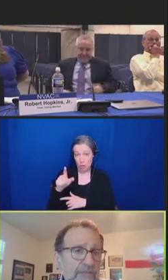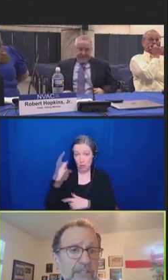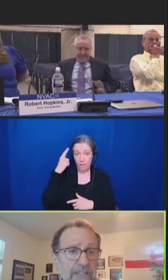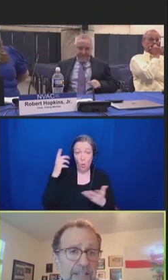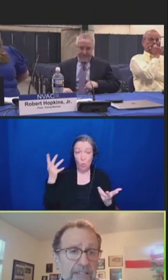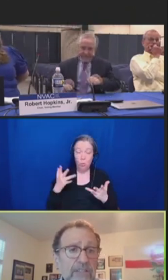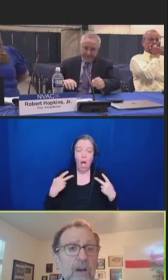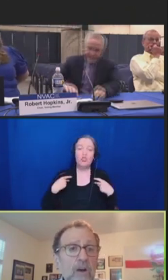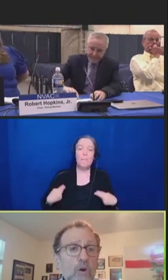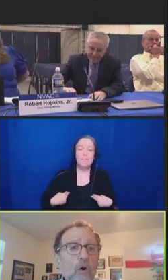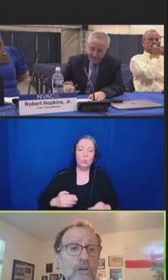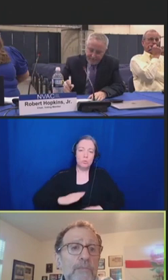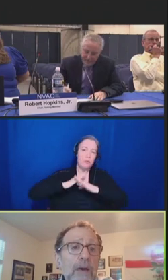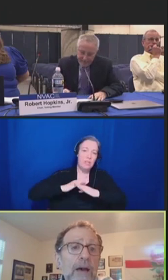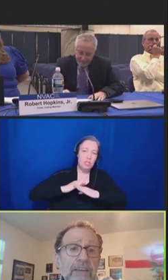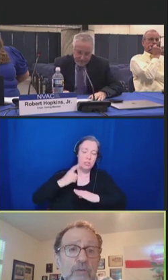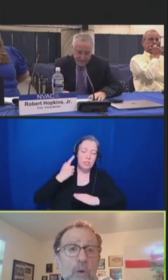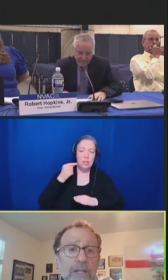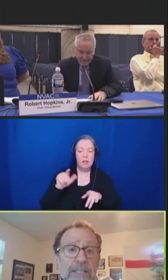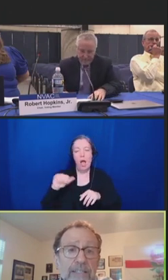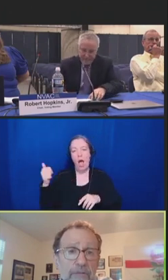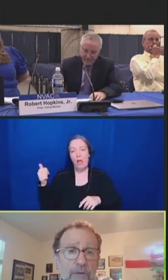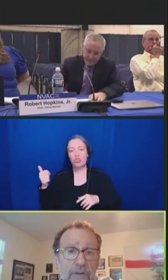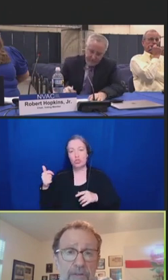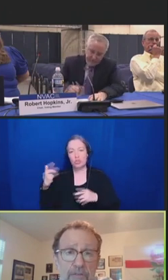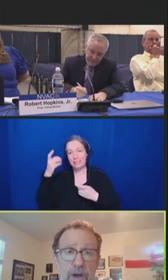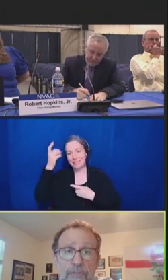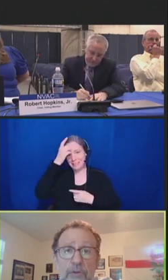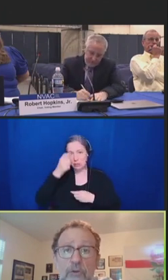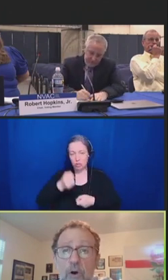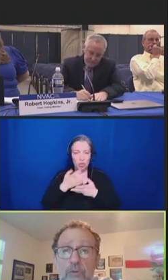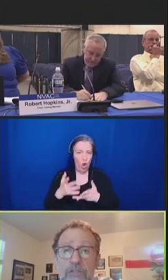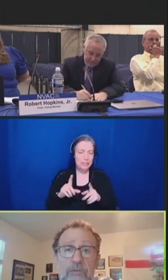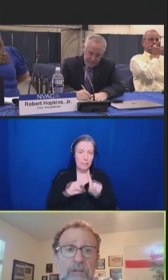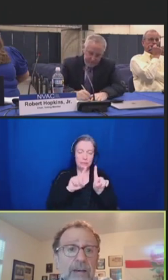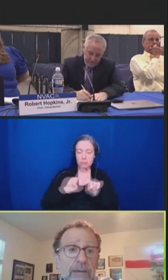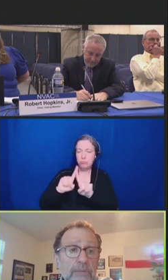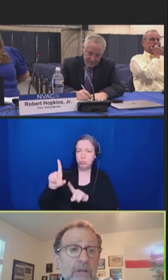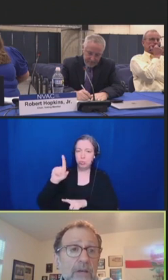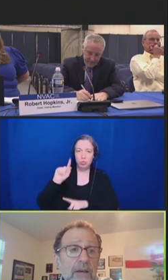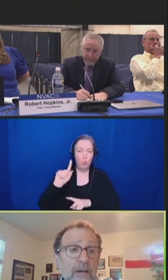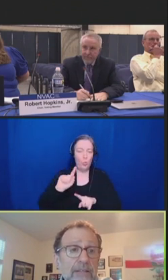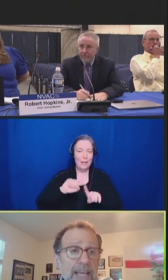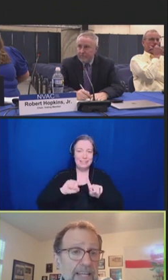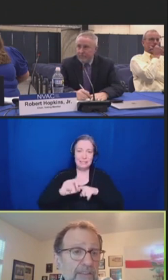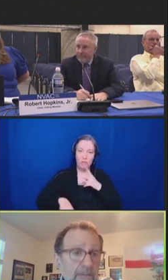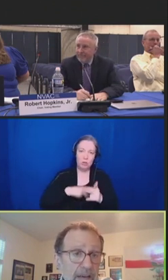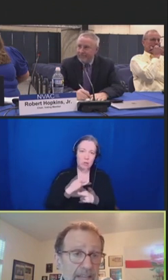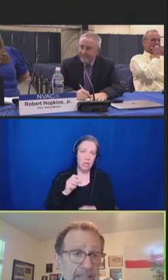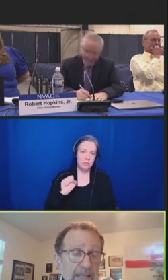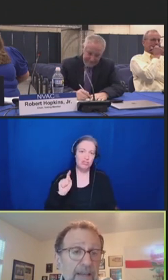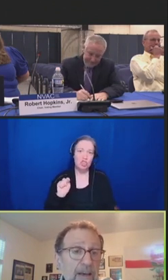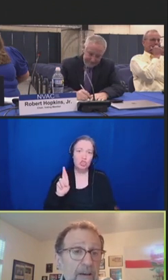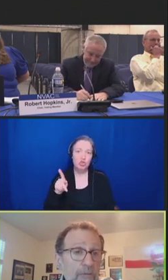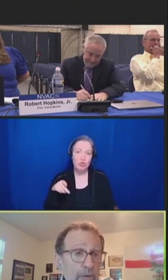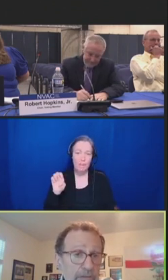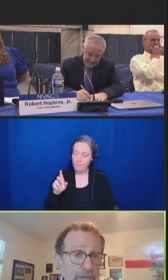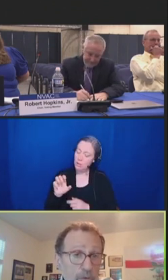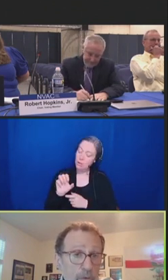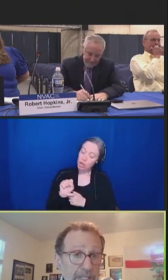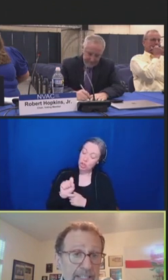disease caused by the 20 different strep pneumo serotypes contained in the vaccine for individuals